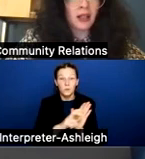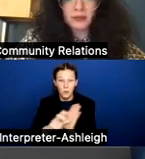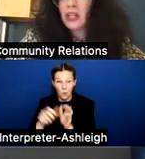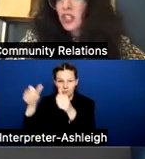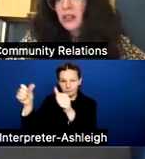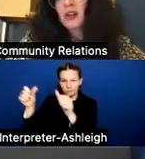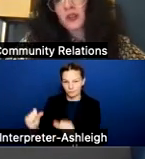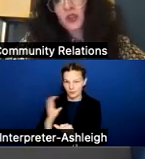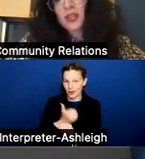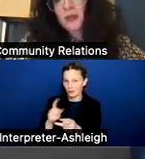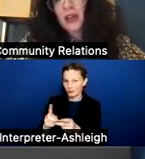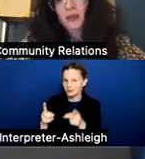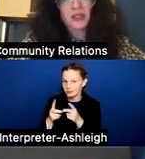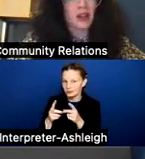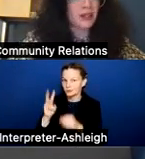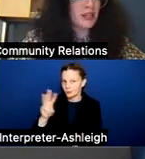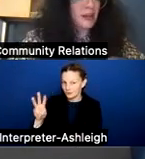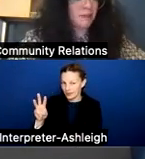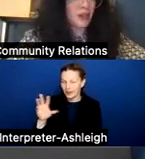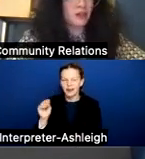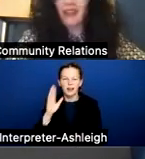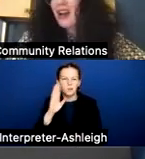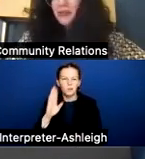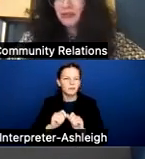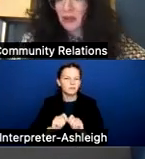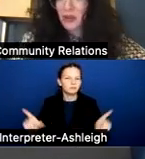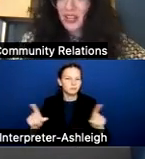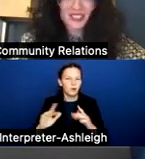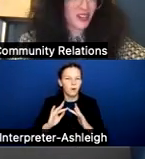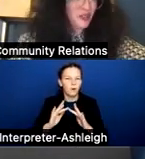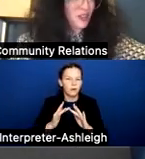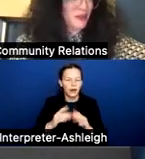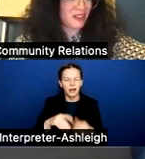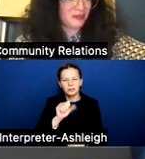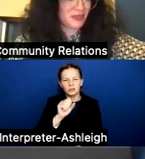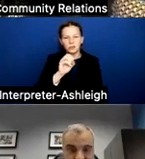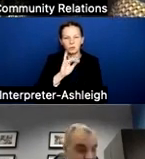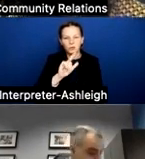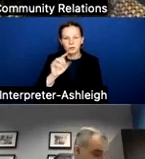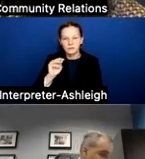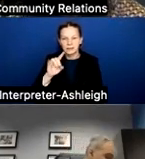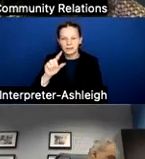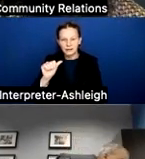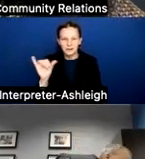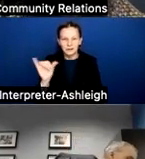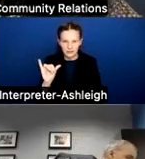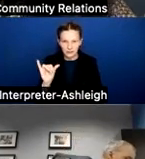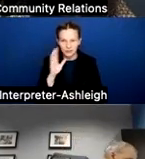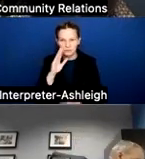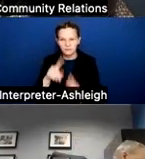and shared on our social media platforms in the coming day. Now, we'll go ahead and get started with our panel or with our introduction. So to start,